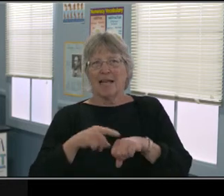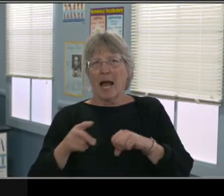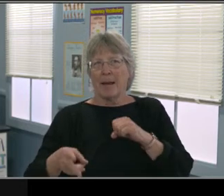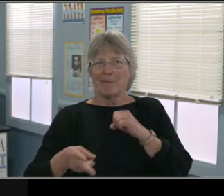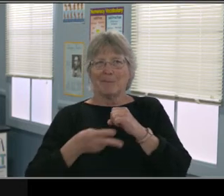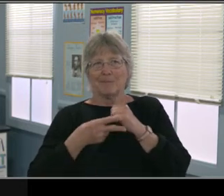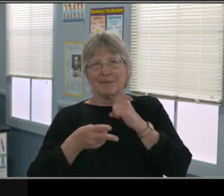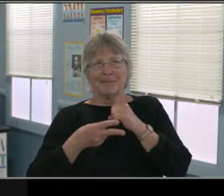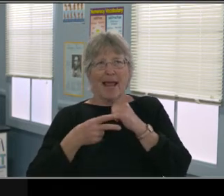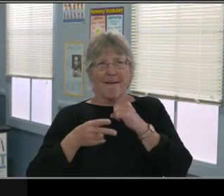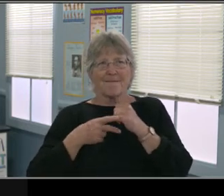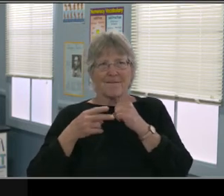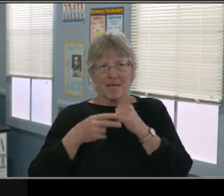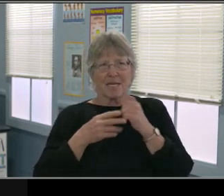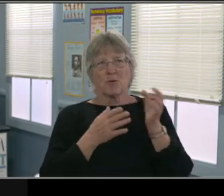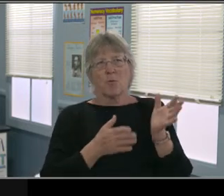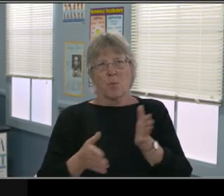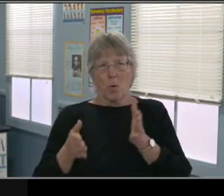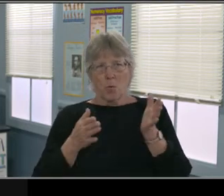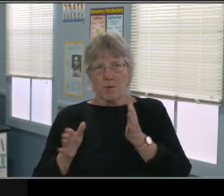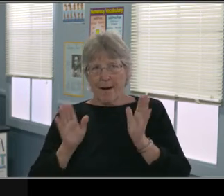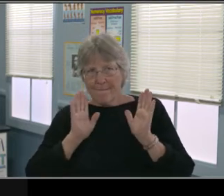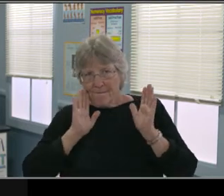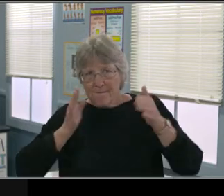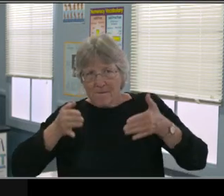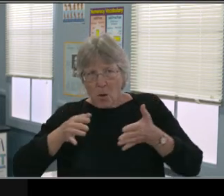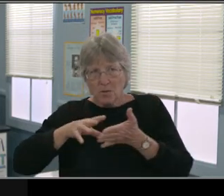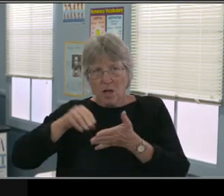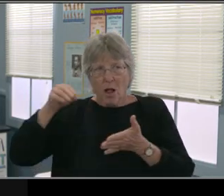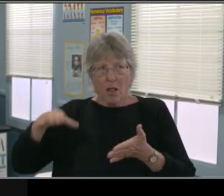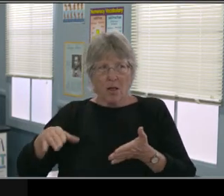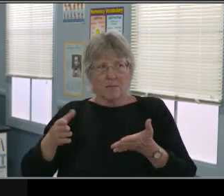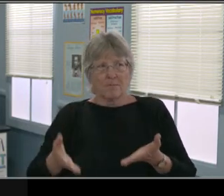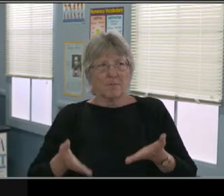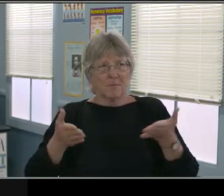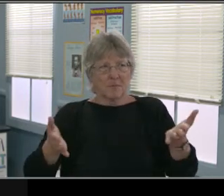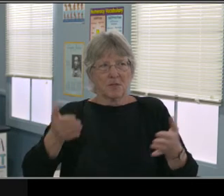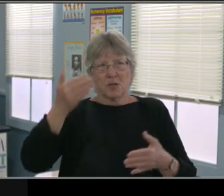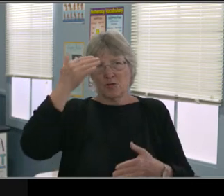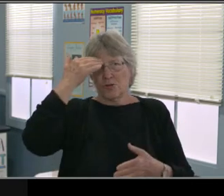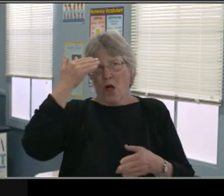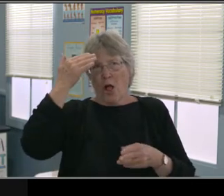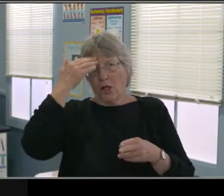Thank you very much. Thank you very much Dr. Simon for really helping me out.